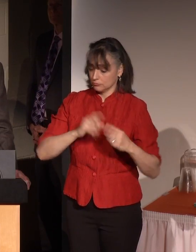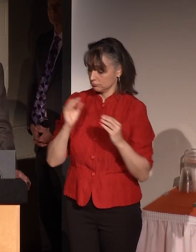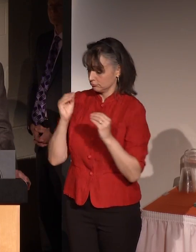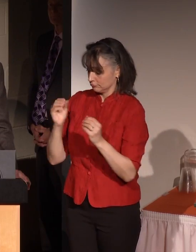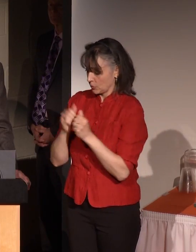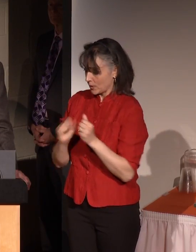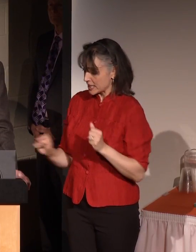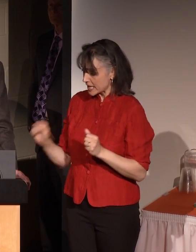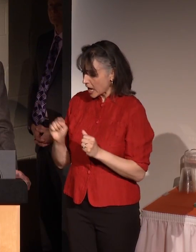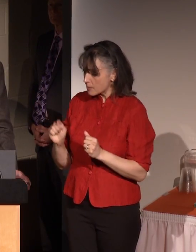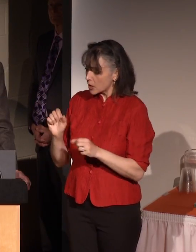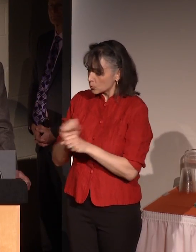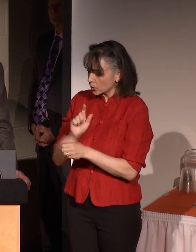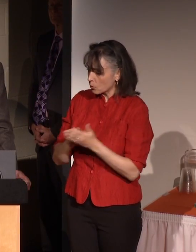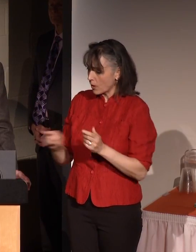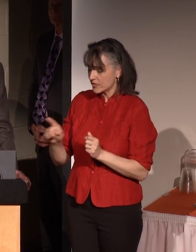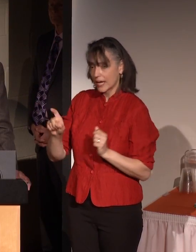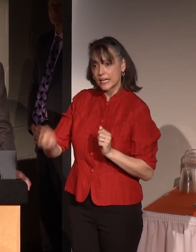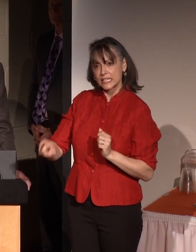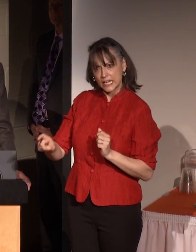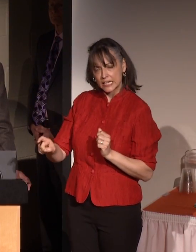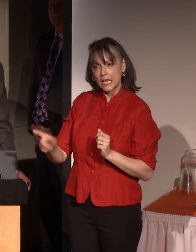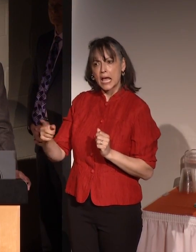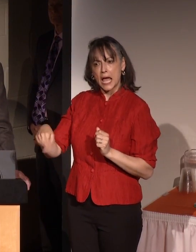on what they need, and I think they have actually enjoyed